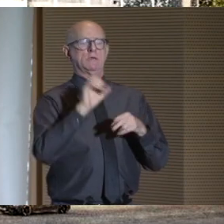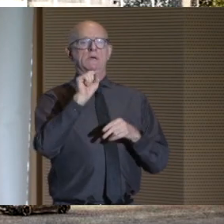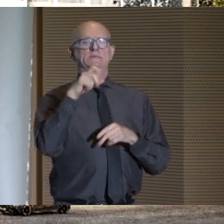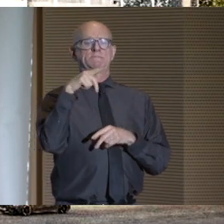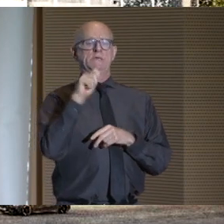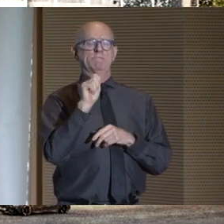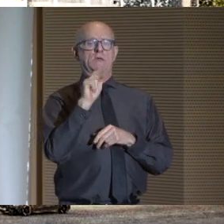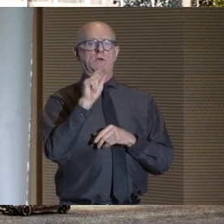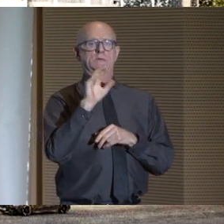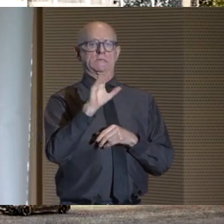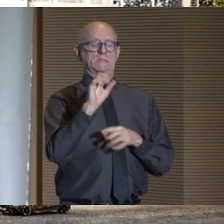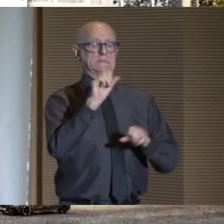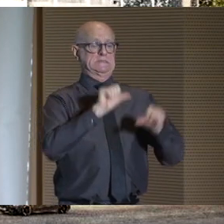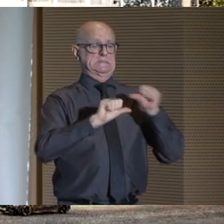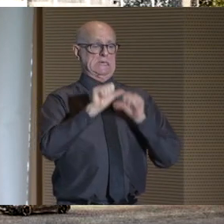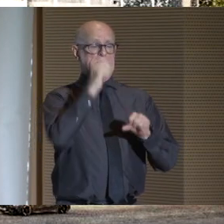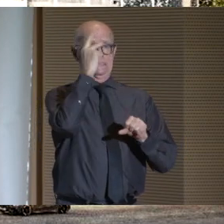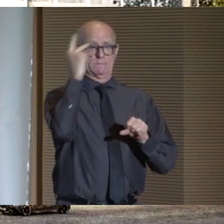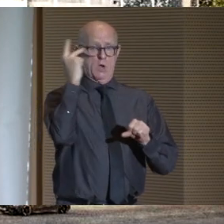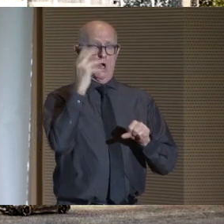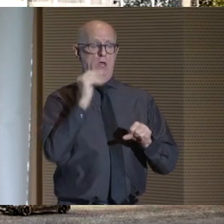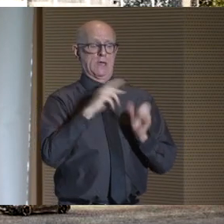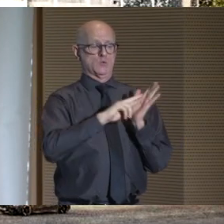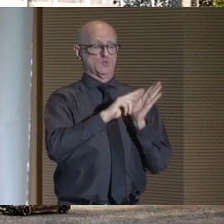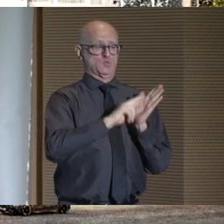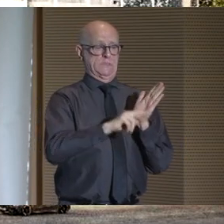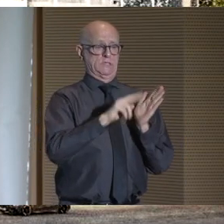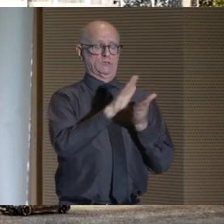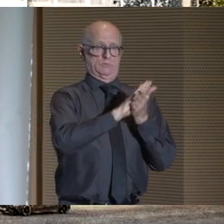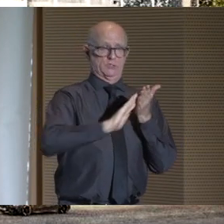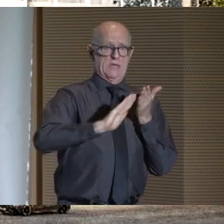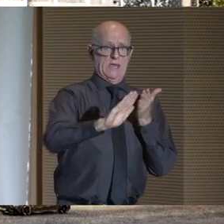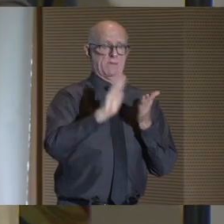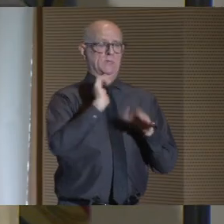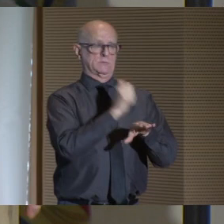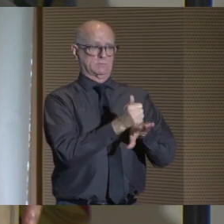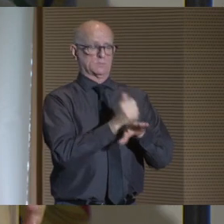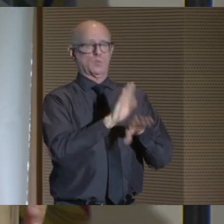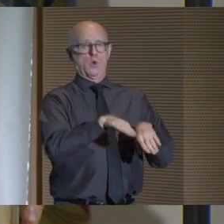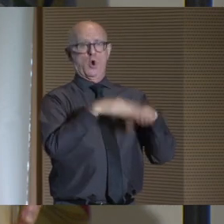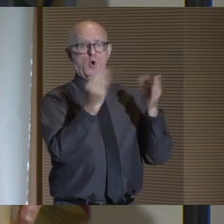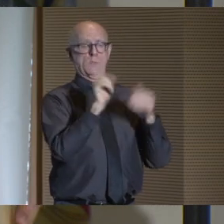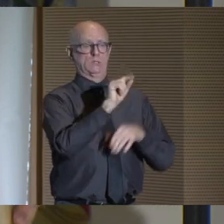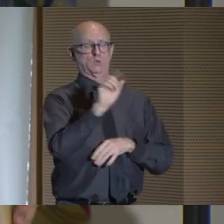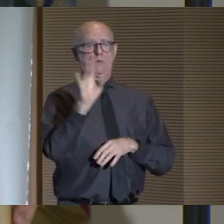the Science Park and Research Campus, and slated to be open in 2027.